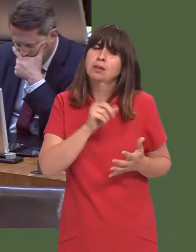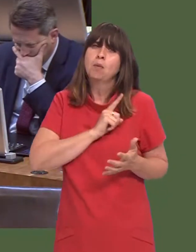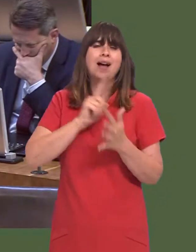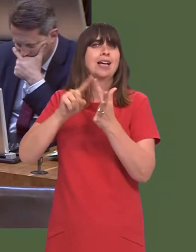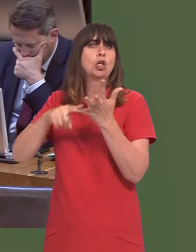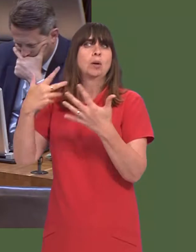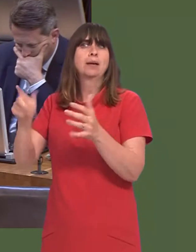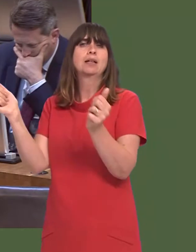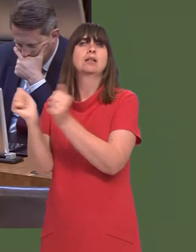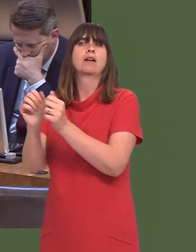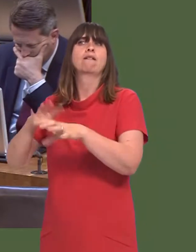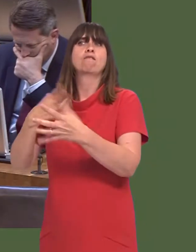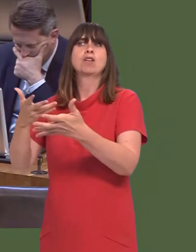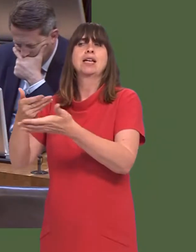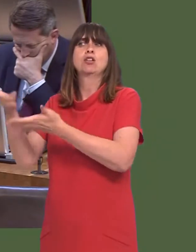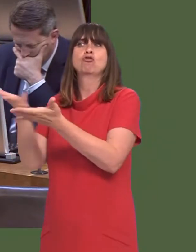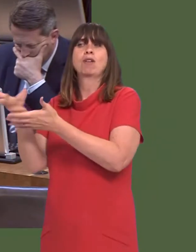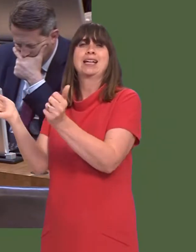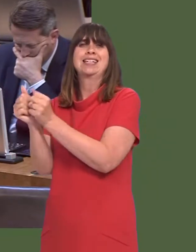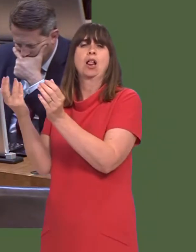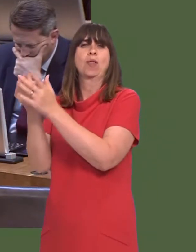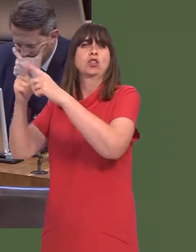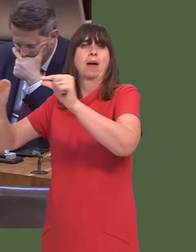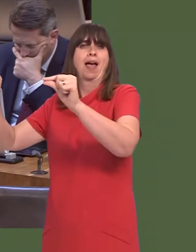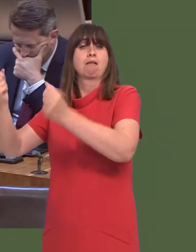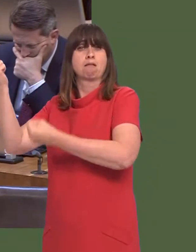Bear in mind, of course, the EU has just signed a free trade deal with Japan.